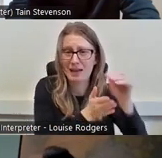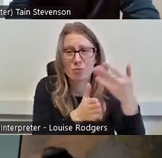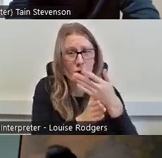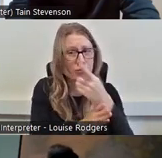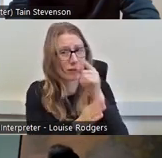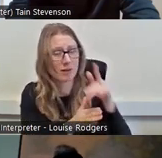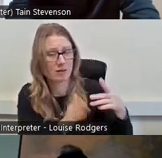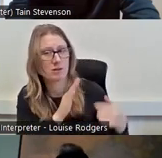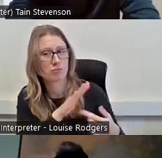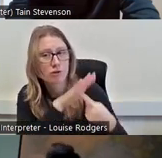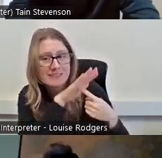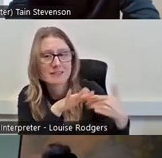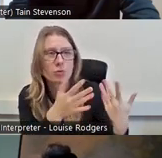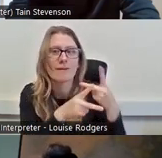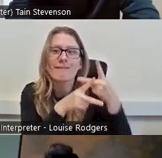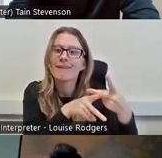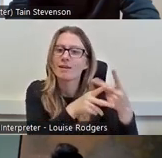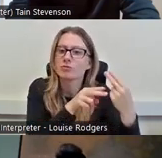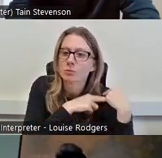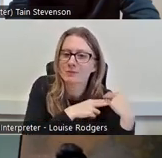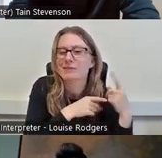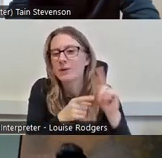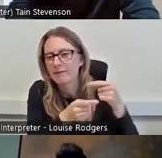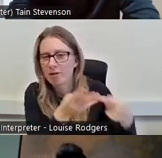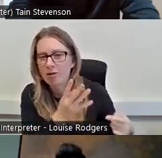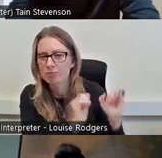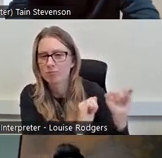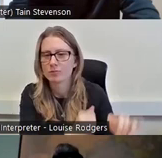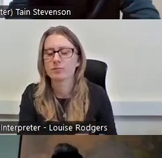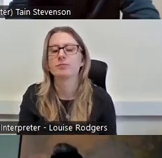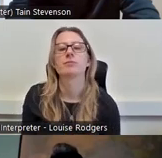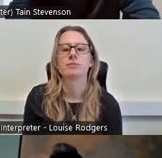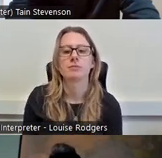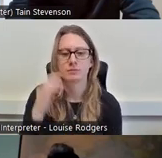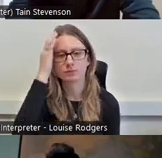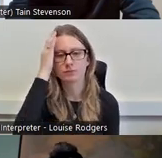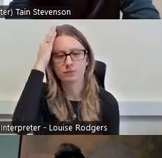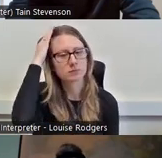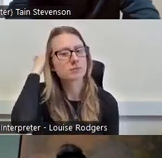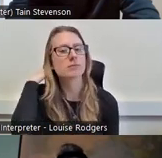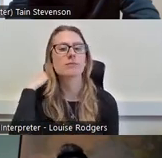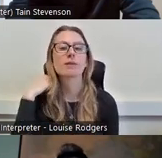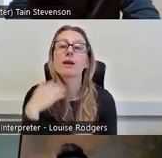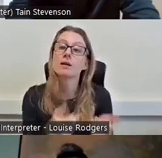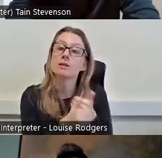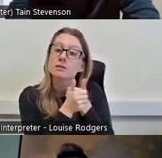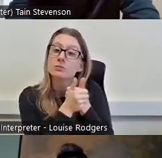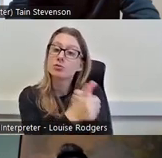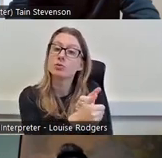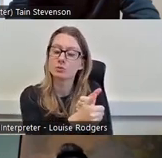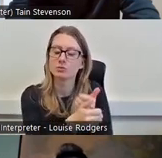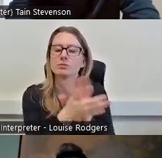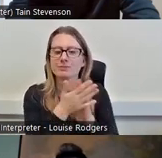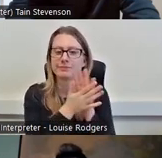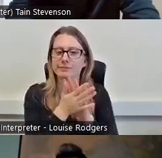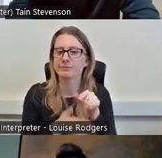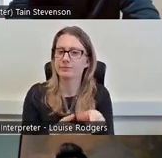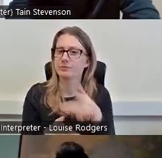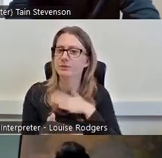this might be the priority etc etc, and you know to support that you can deliver or